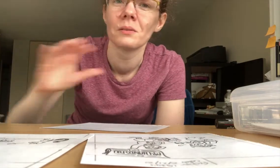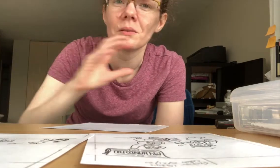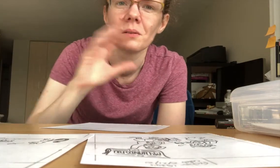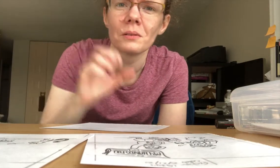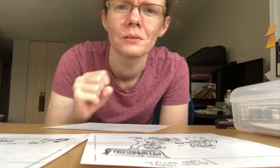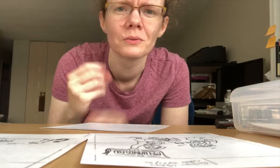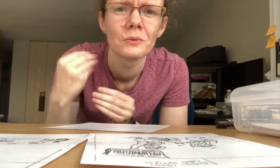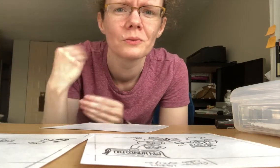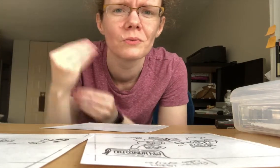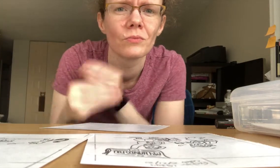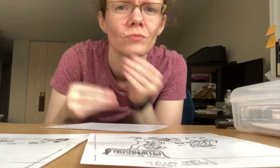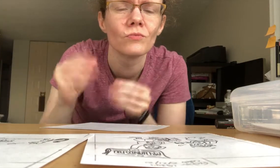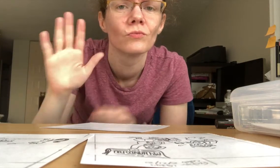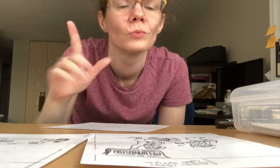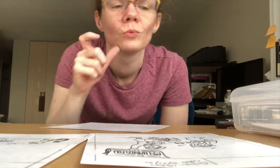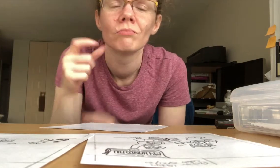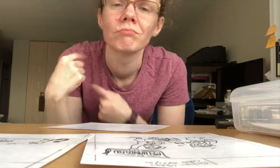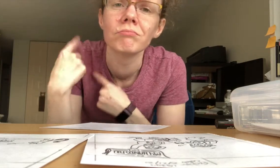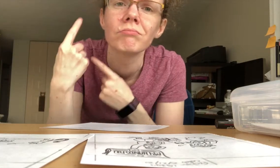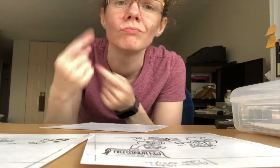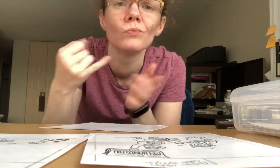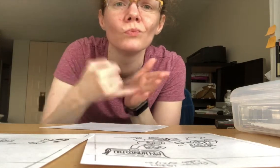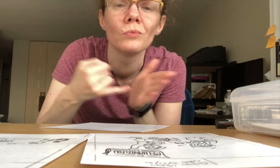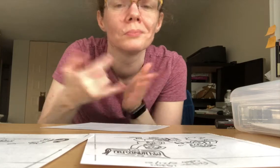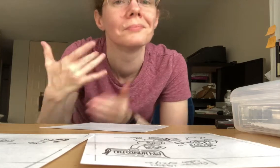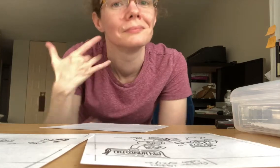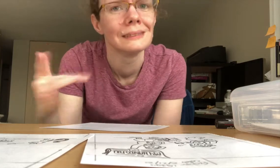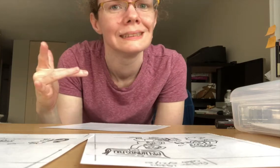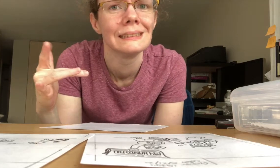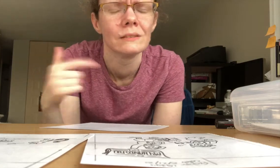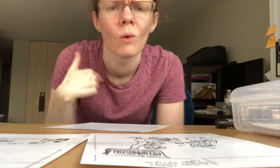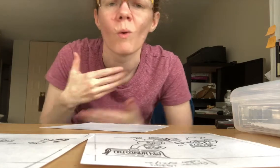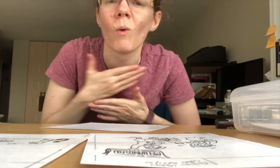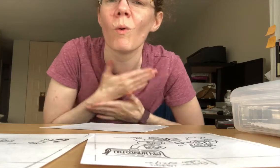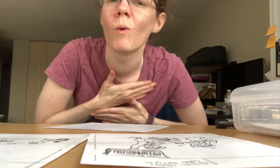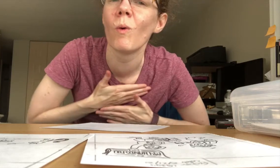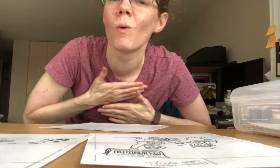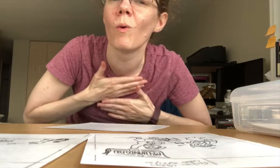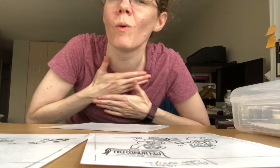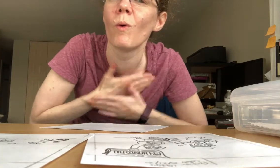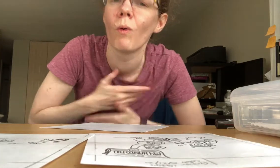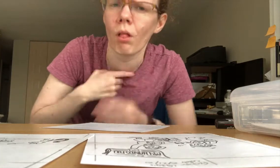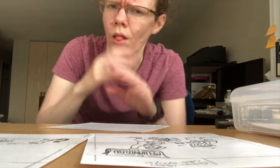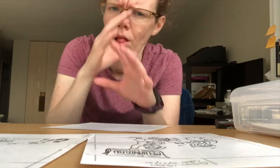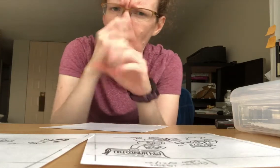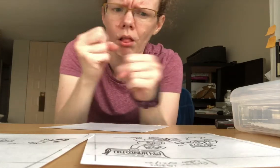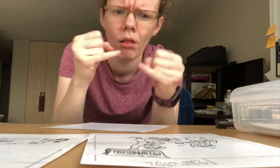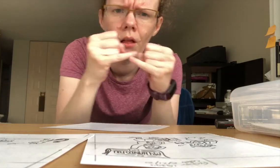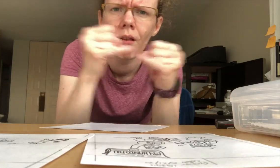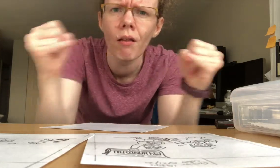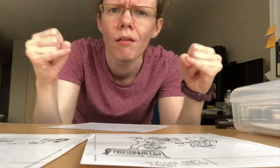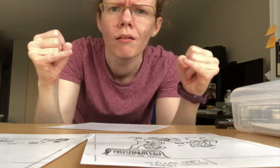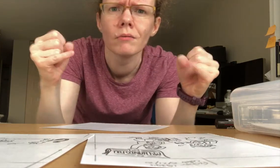That's the traditional way cartoonists work. I enjoy drawing comics with this fascinating line style.